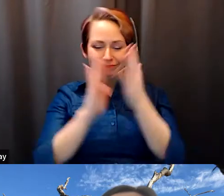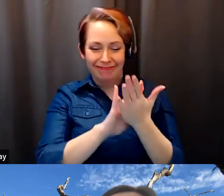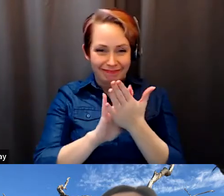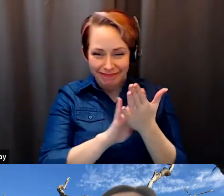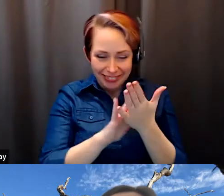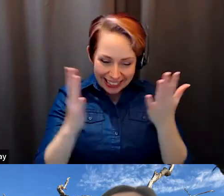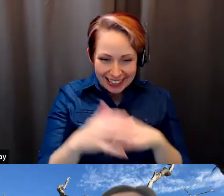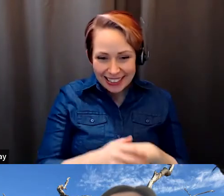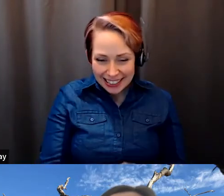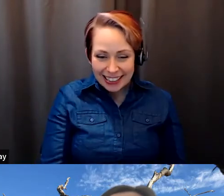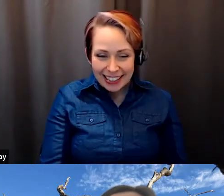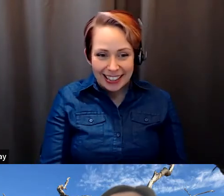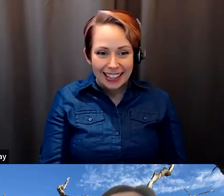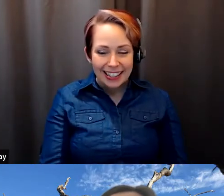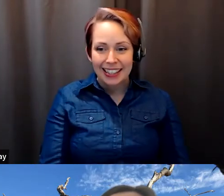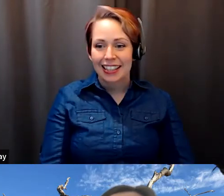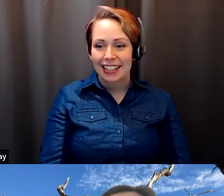Paul Gellert: and Paul Gellert: I think.